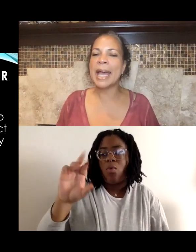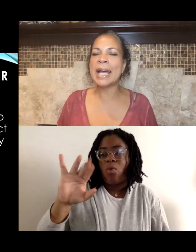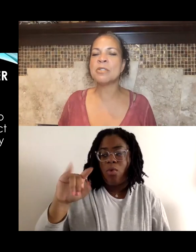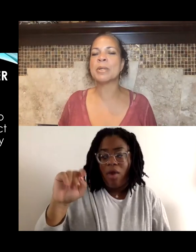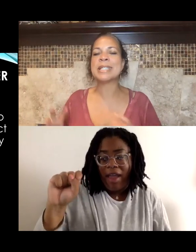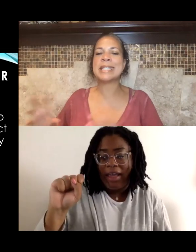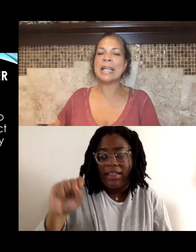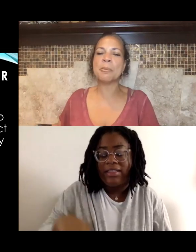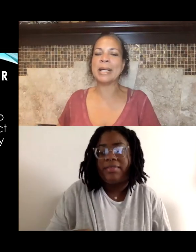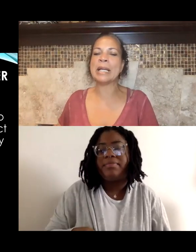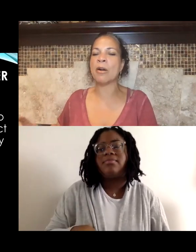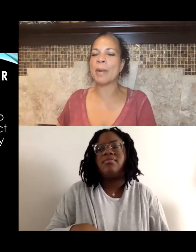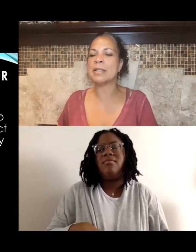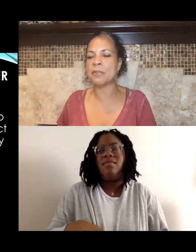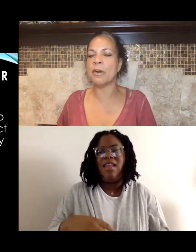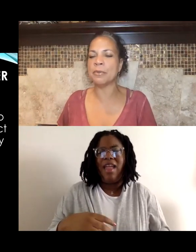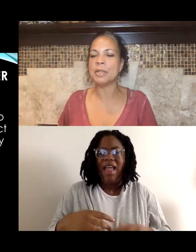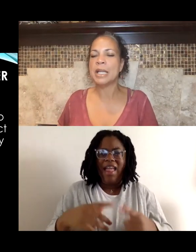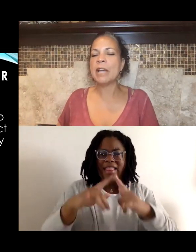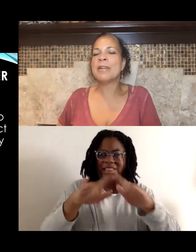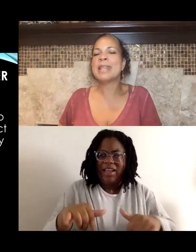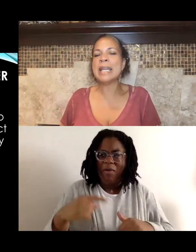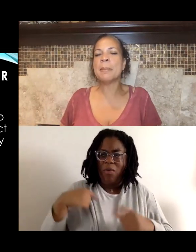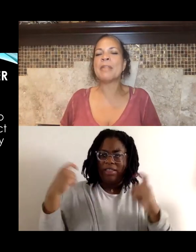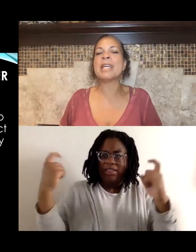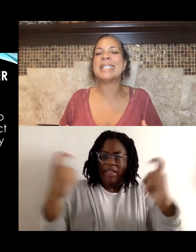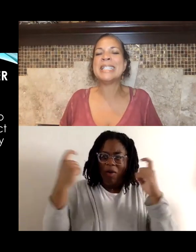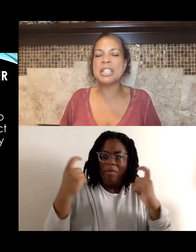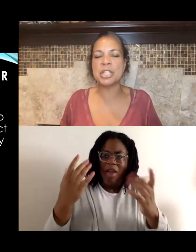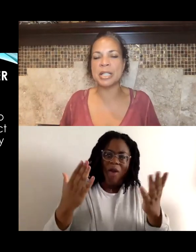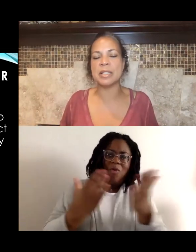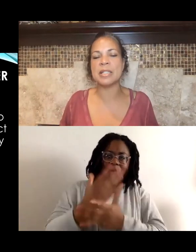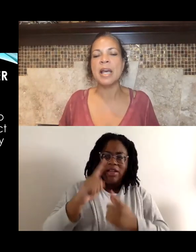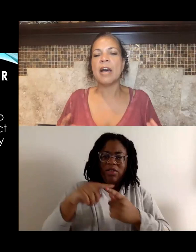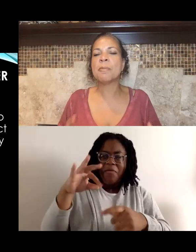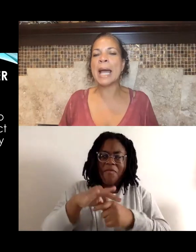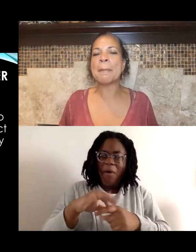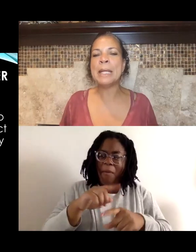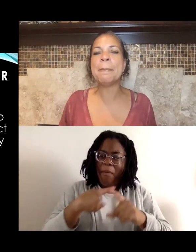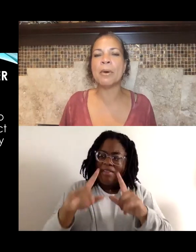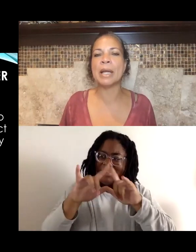As we're celebrating our right to vote, if we think about the conditions of Black people,